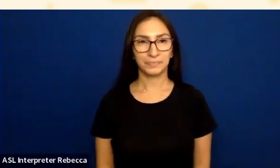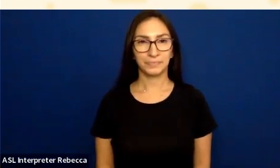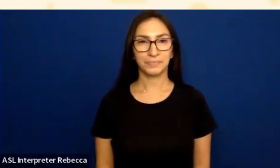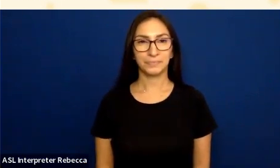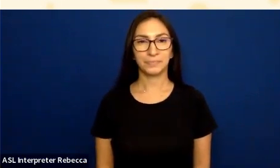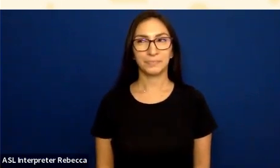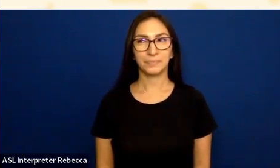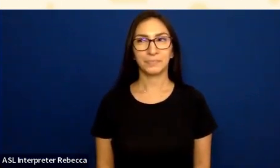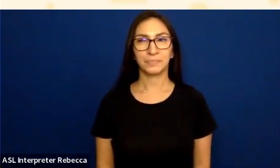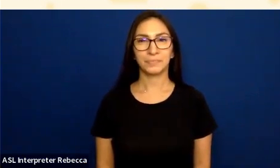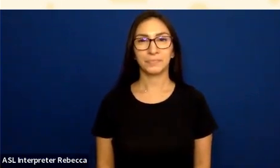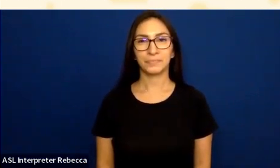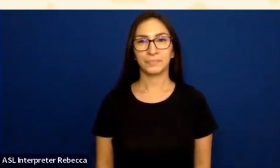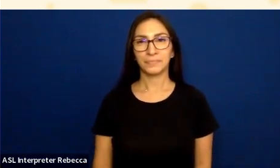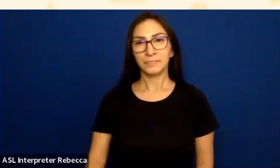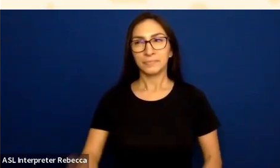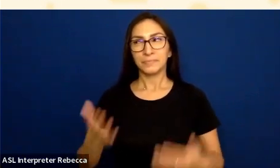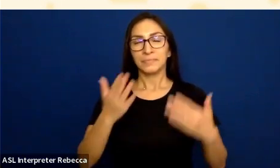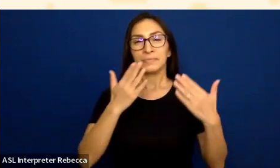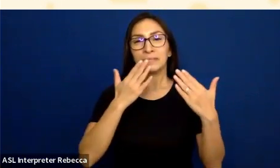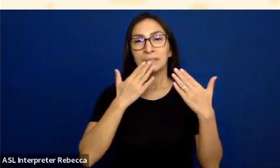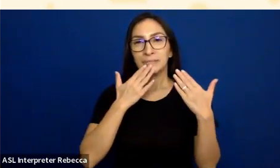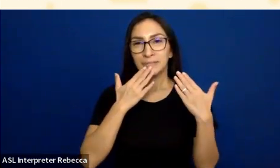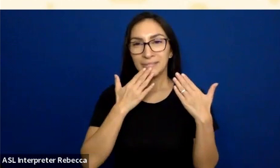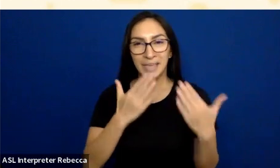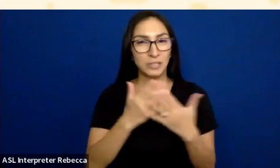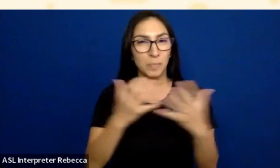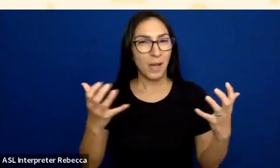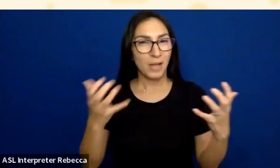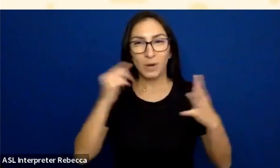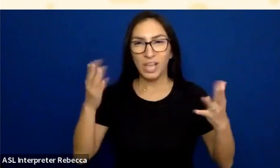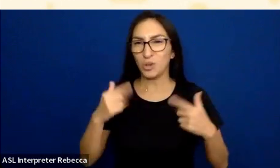Thank you so much for that intro. I am just going to dive right in because we've got a lot to talk about it.